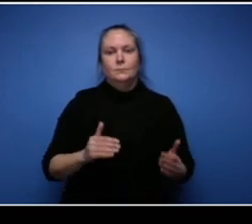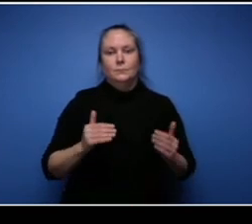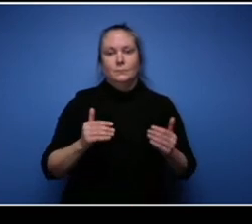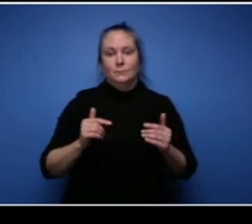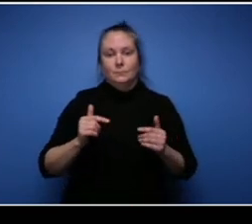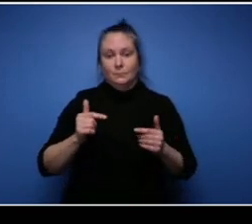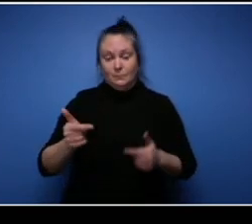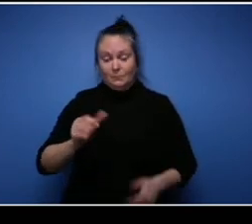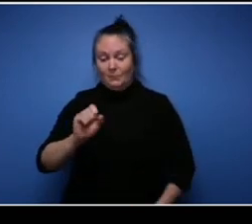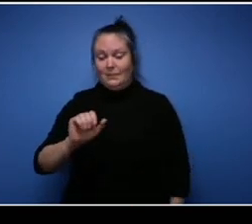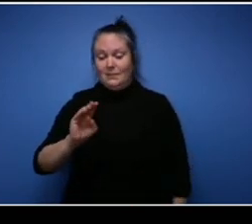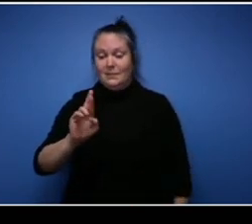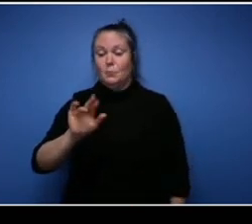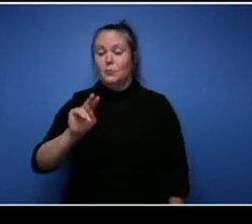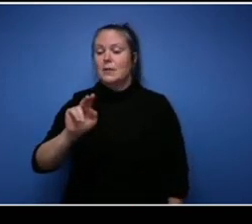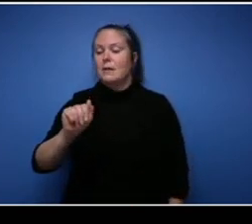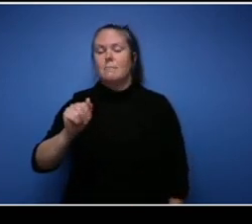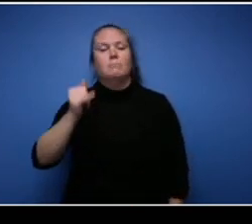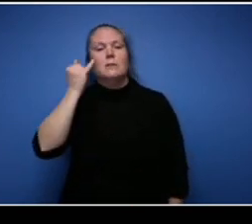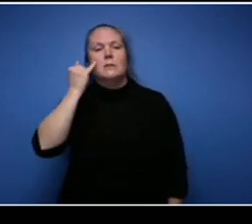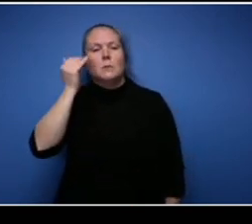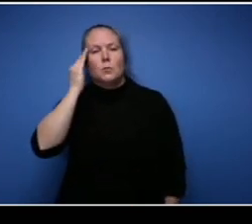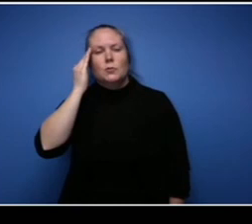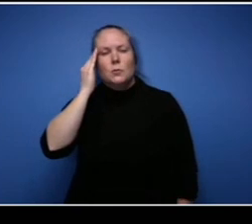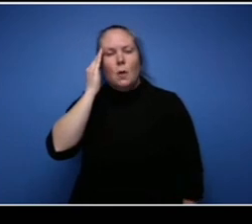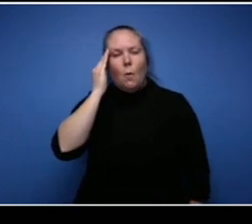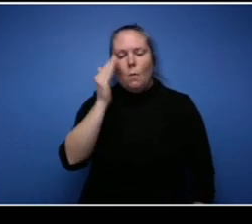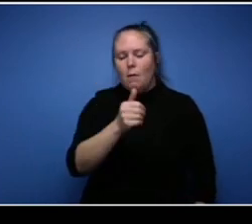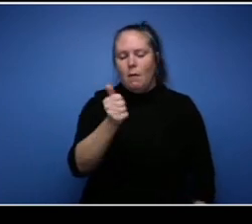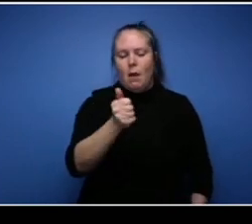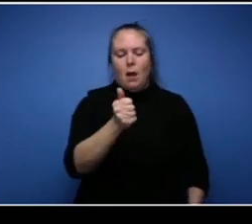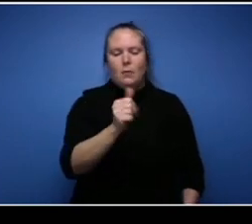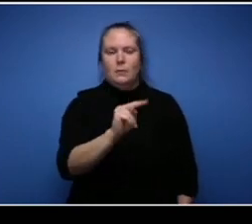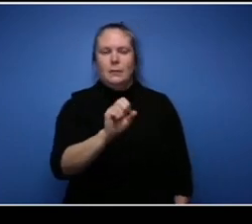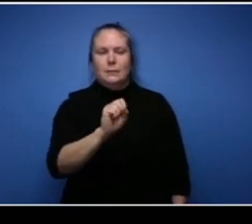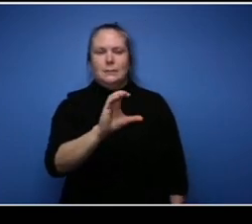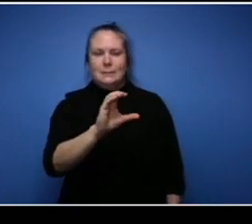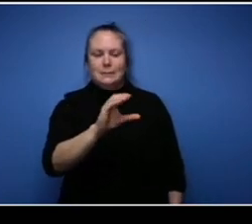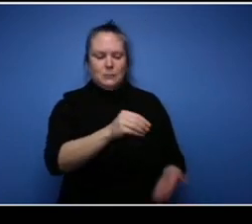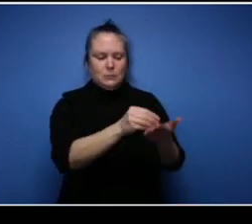who wants to start their own business, what steps would you recommend that they take to